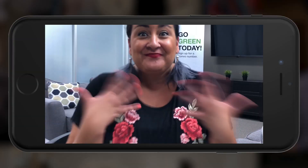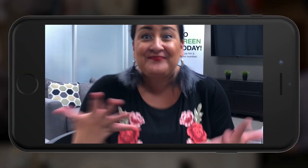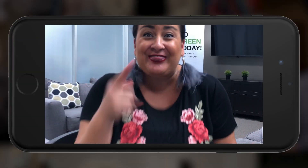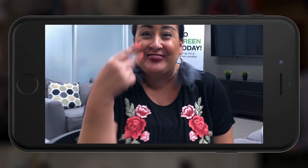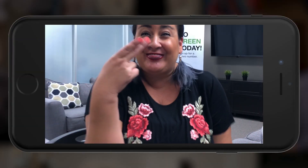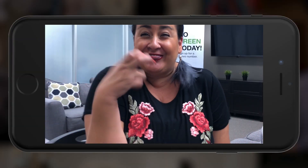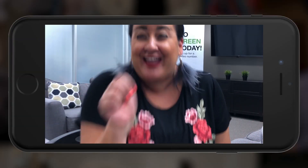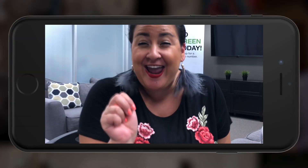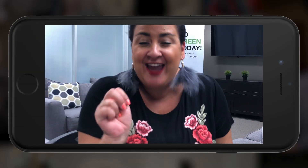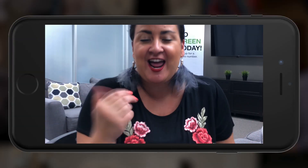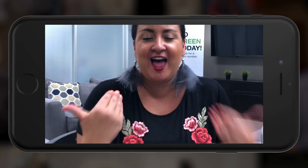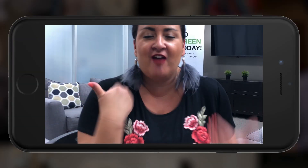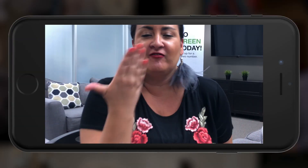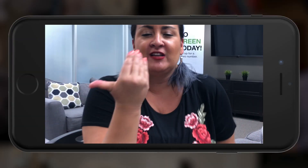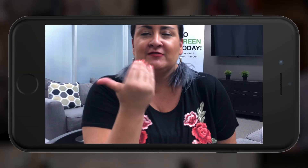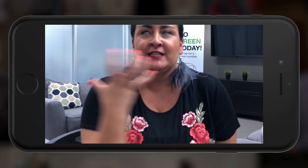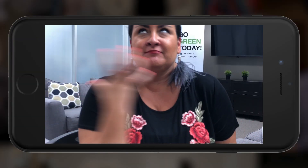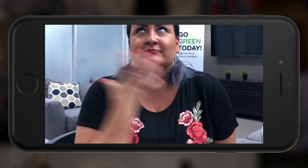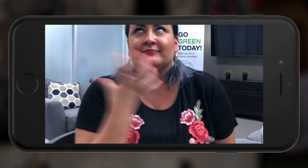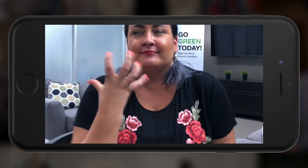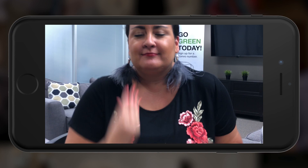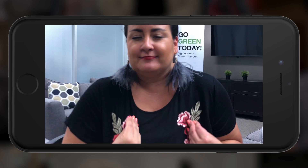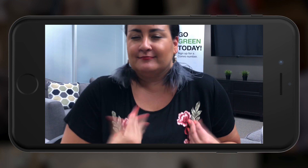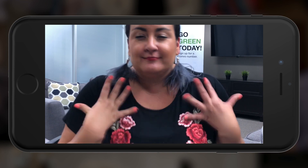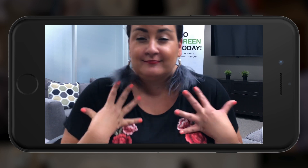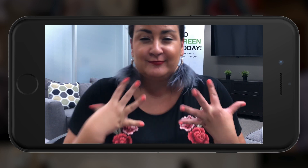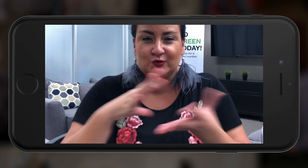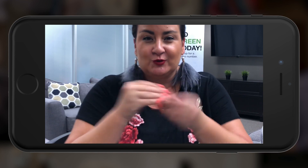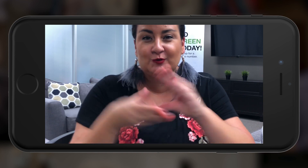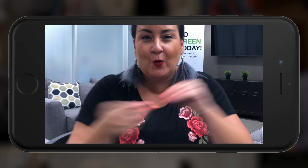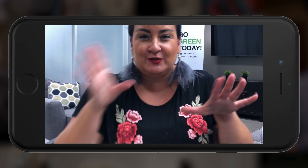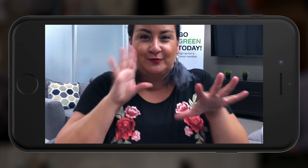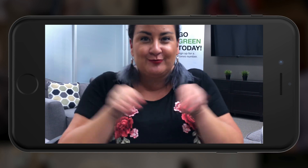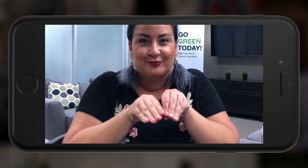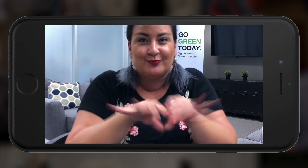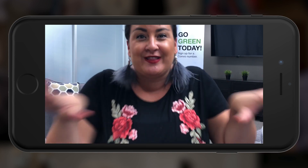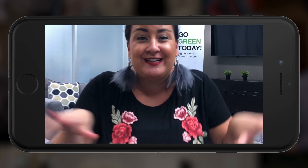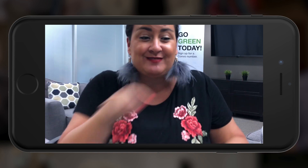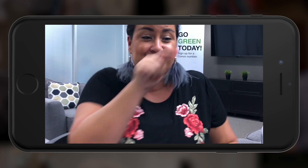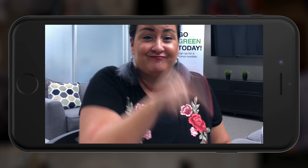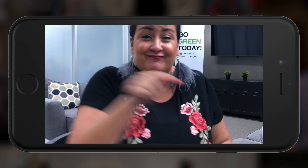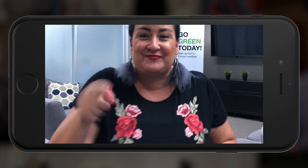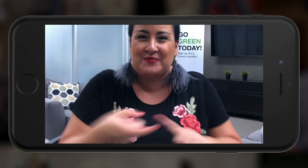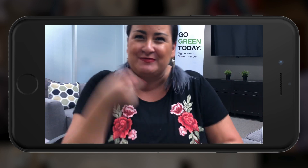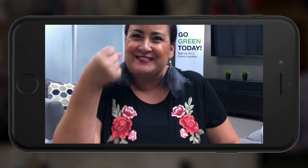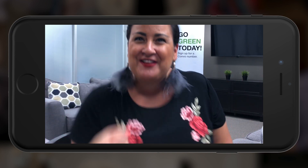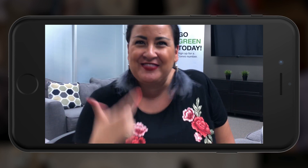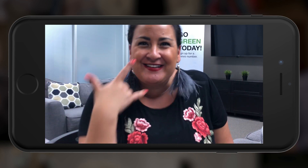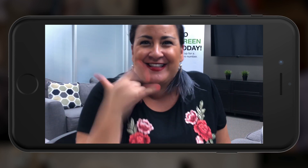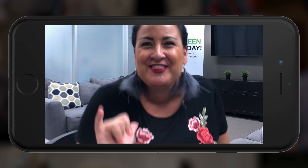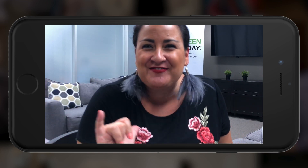And then! We will be releasing the 15 inspirational stories from Southern California.